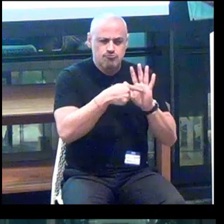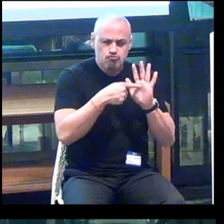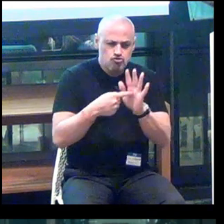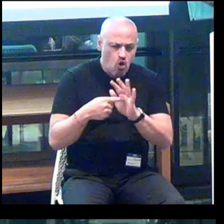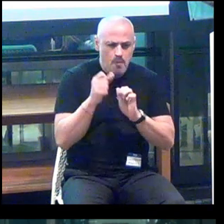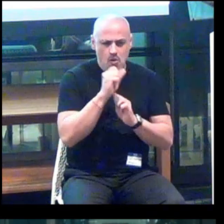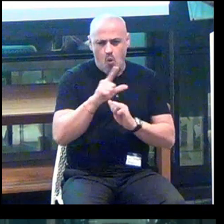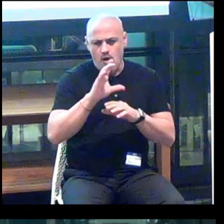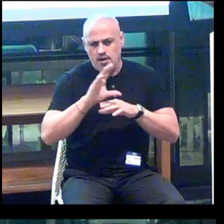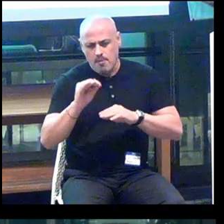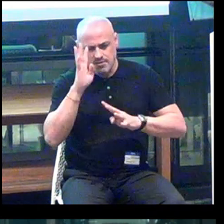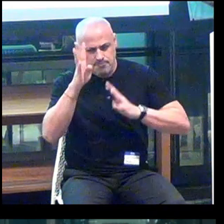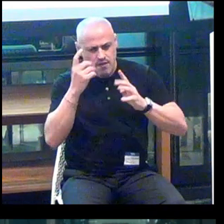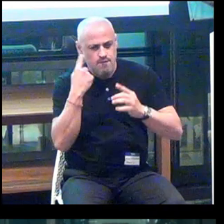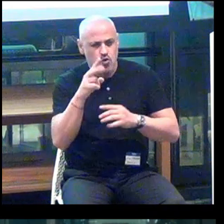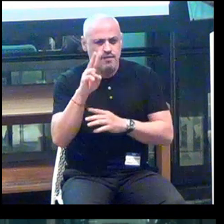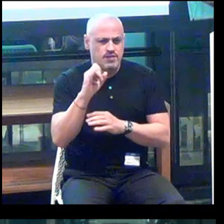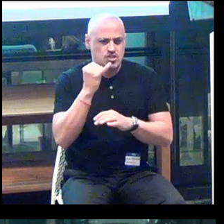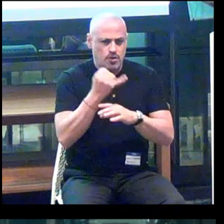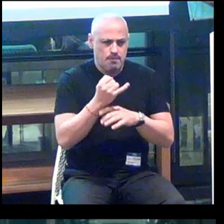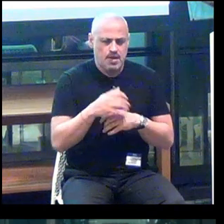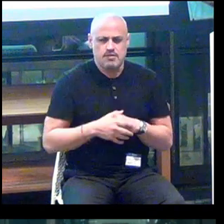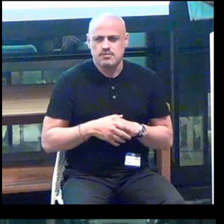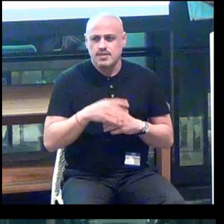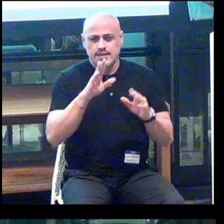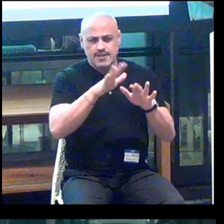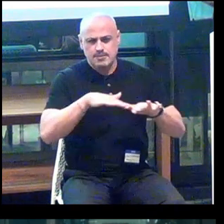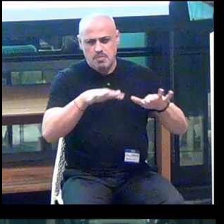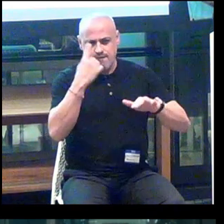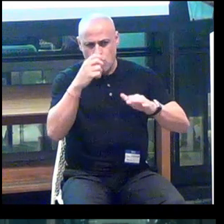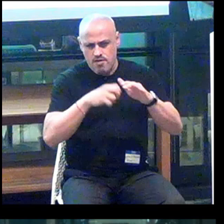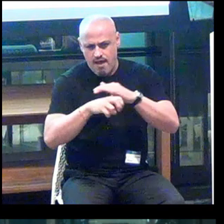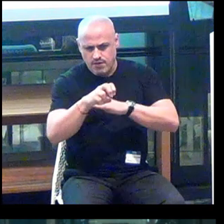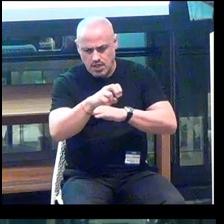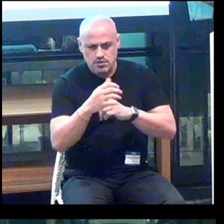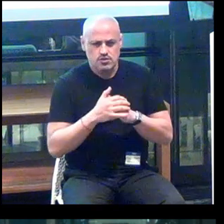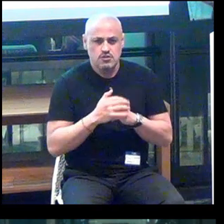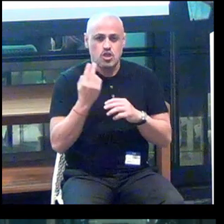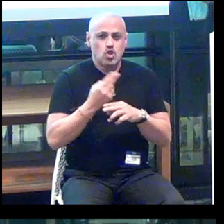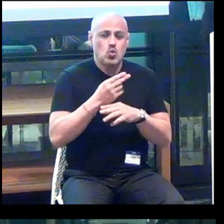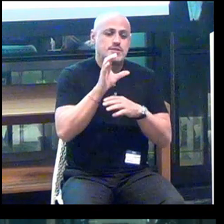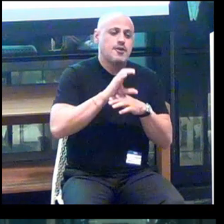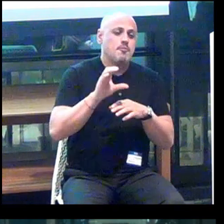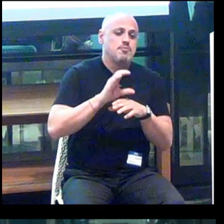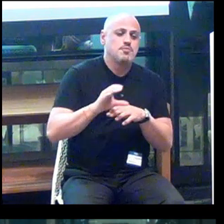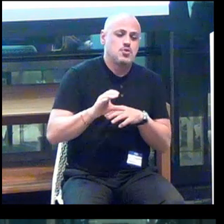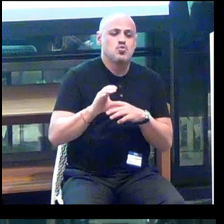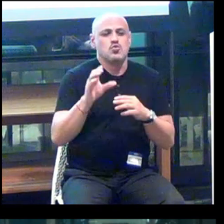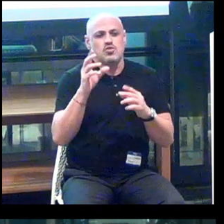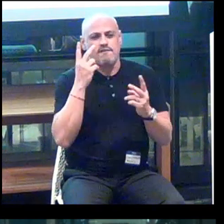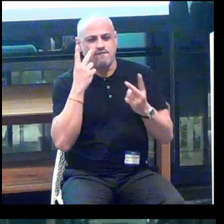innovating for the visually impaired in the space of navigation using computer vision and haptics.